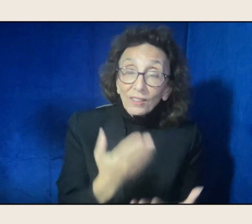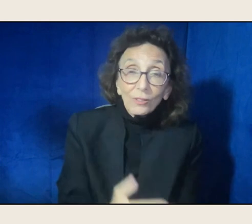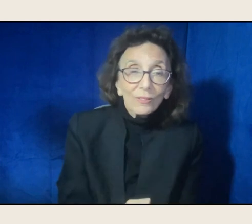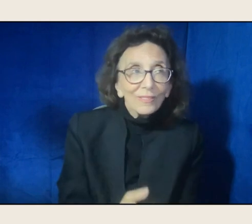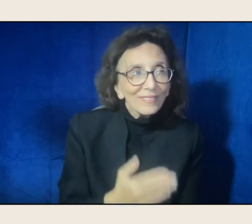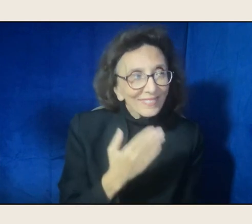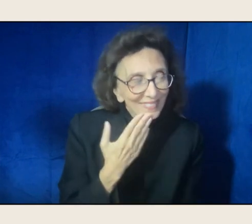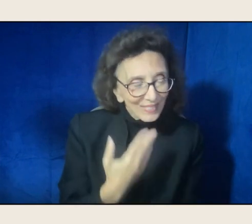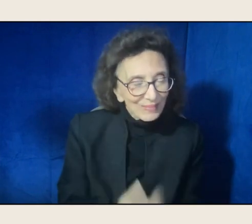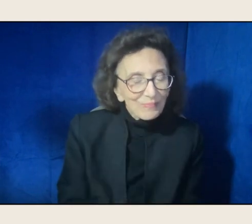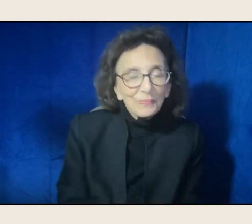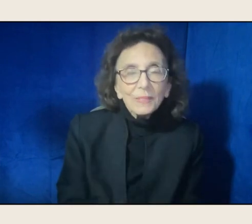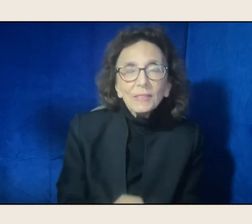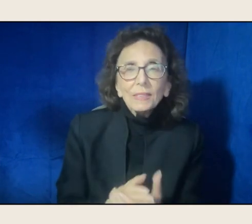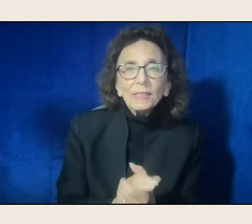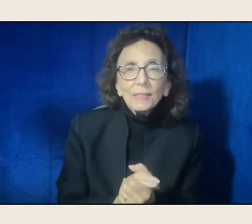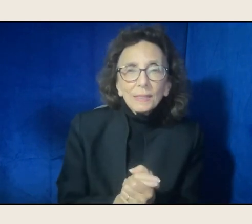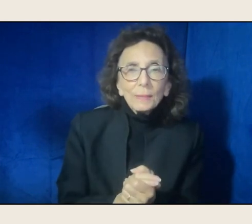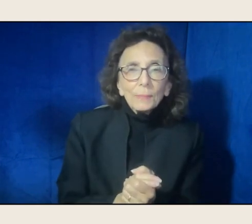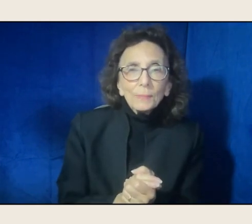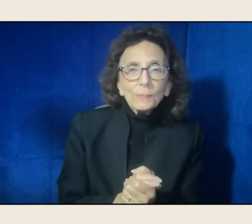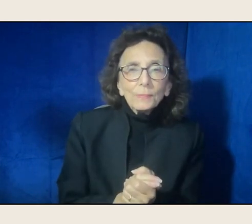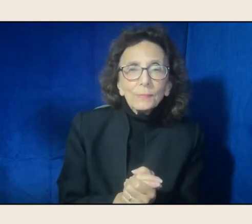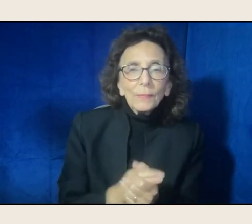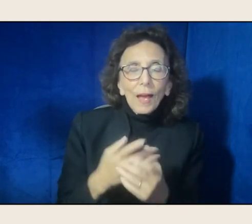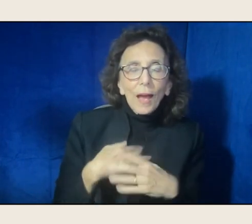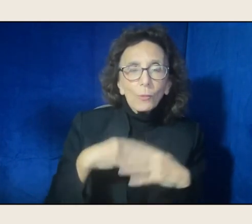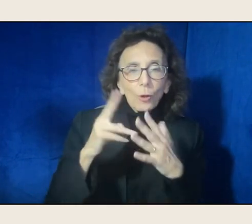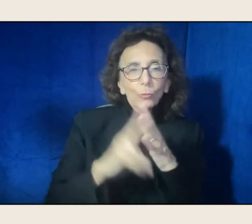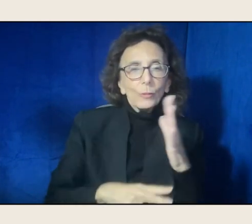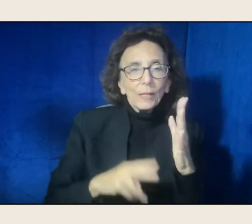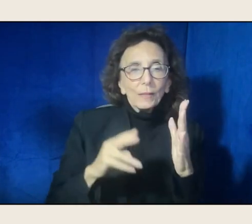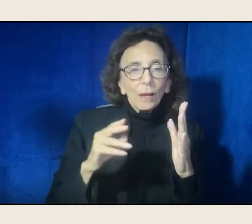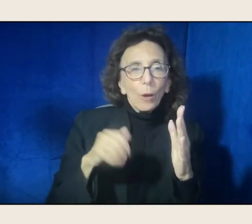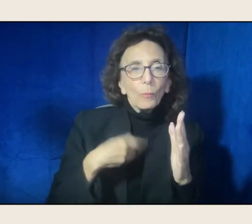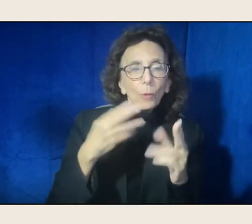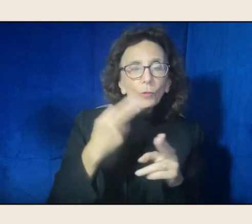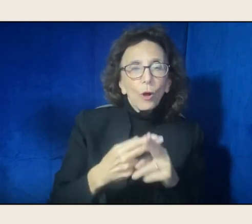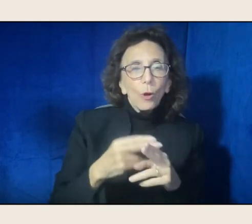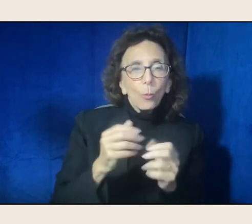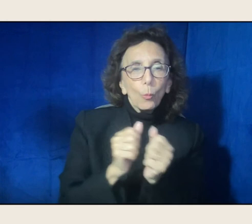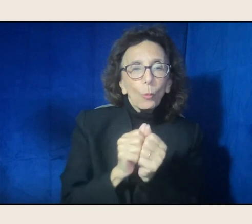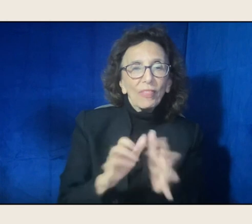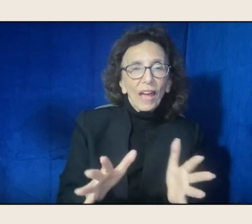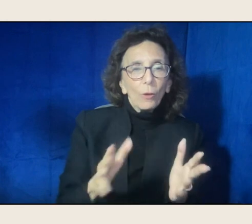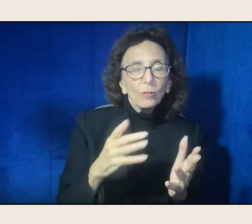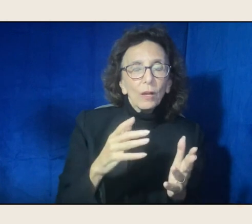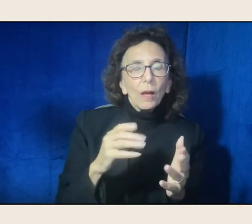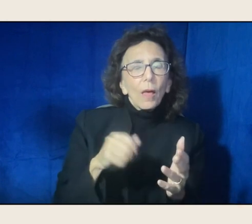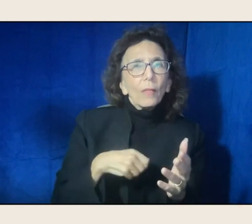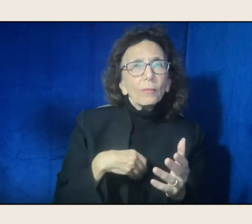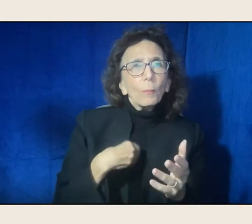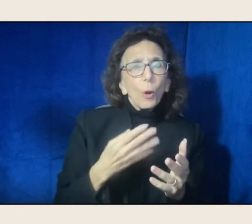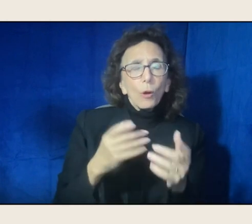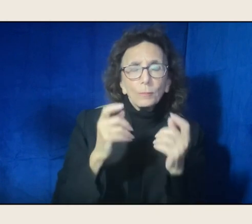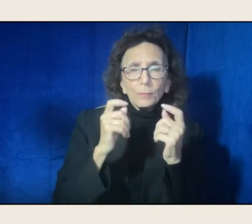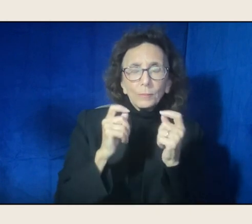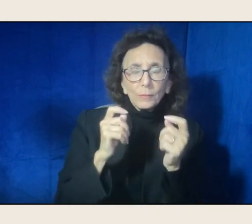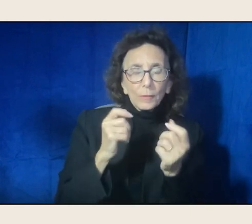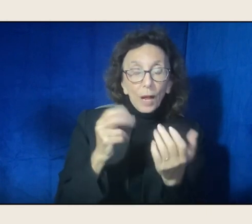And I'm gonna read this poem "Without". This poem surprised me. I think it's important they do. I don't always know where I'm going, I don't know.